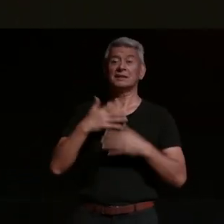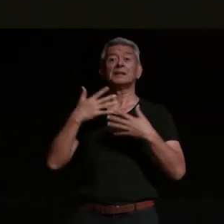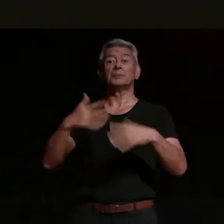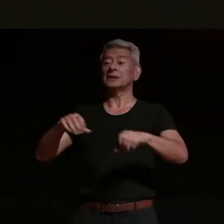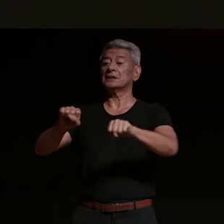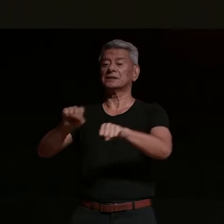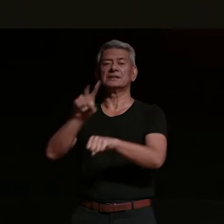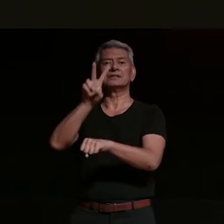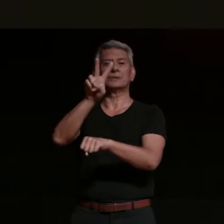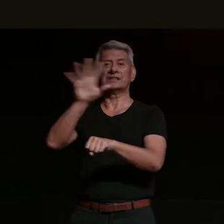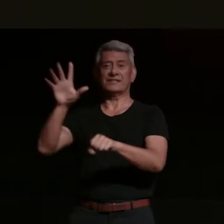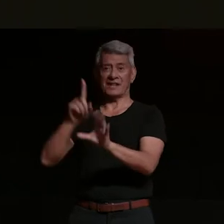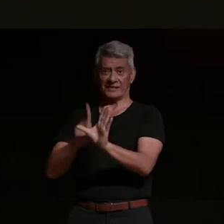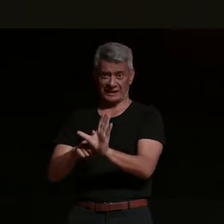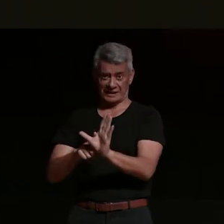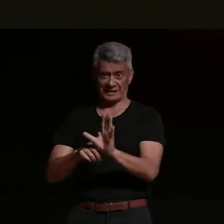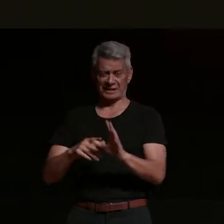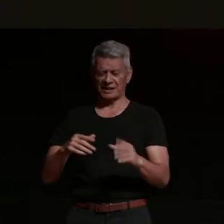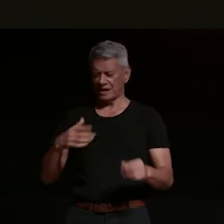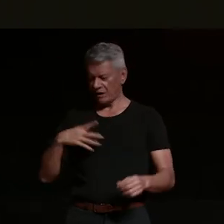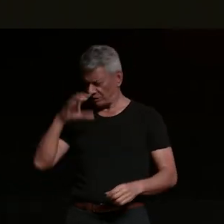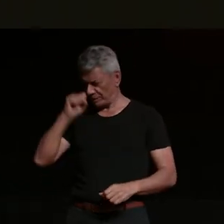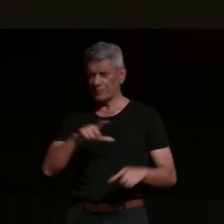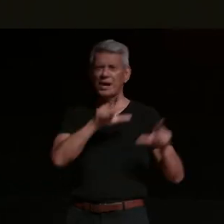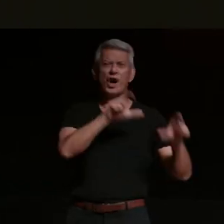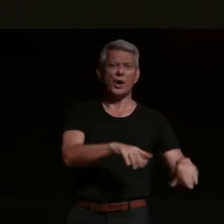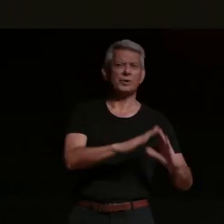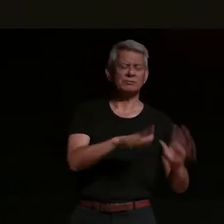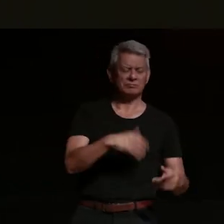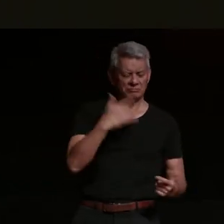it out when i was sitting at home going how long have i ridden for one two three four works out